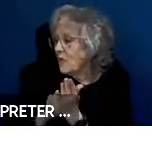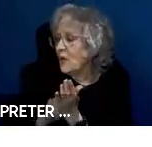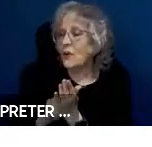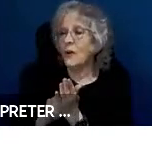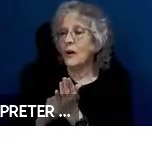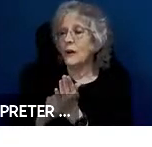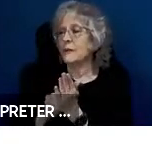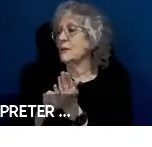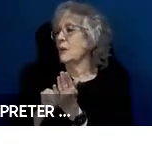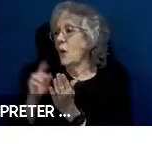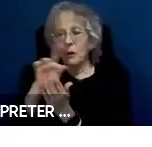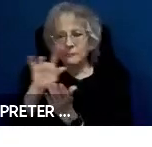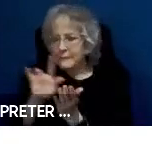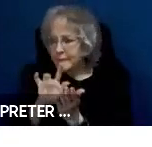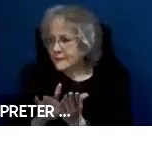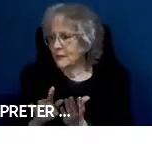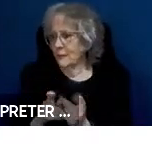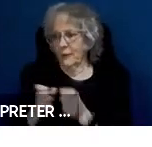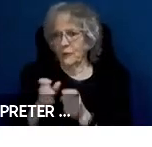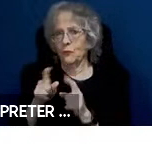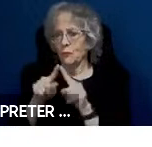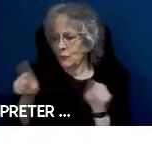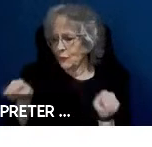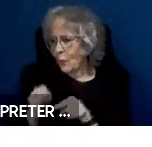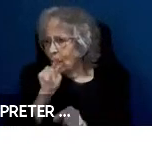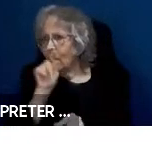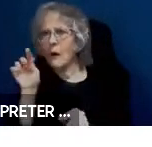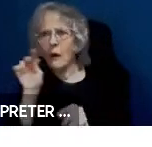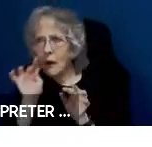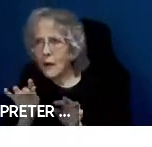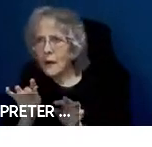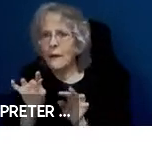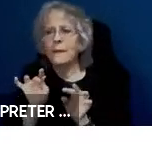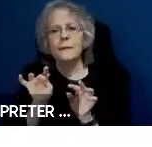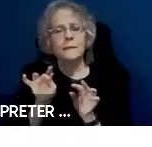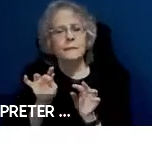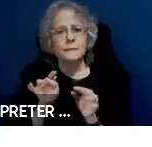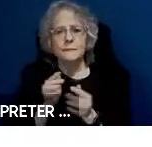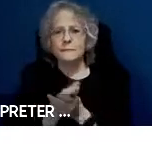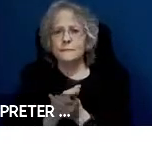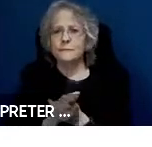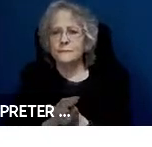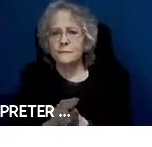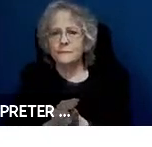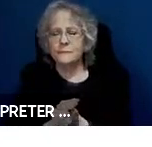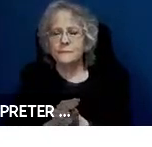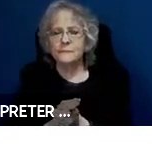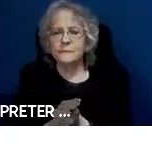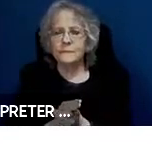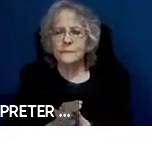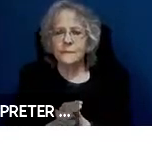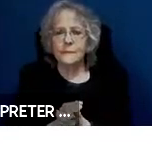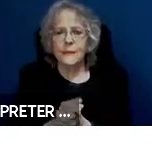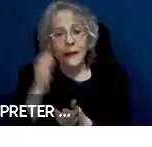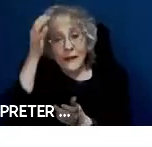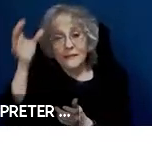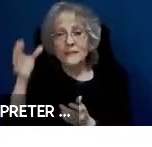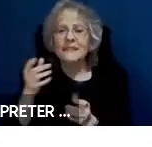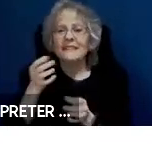panel or something like this. It is a very simple cognitive way to do that kind of a thing.